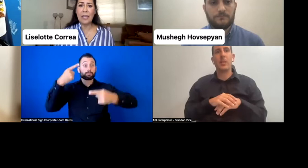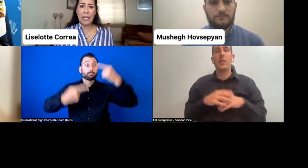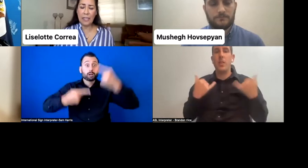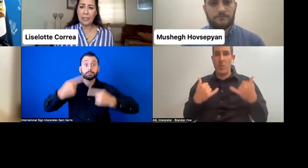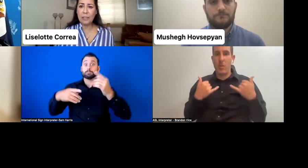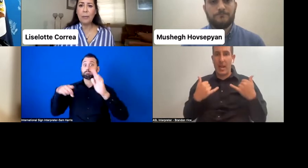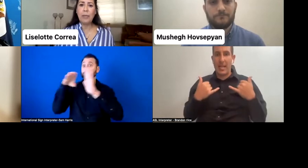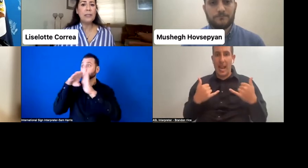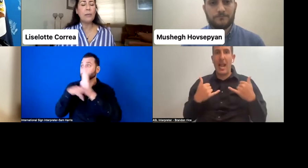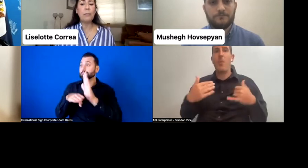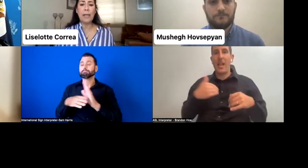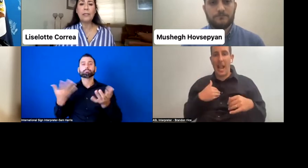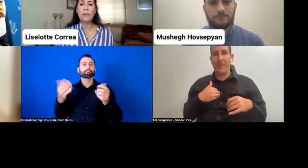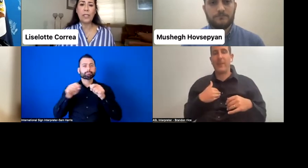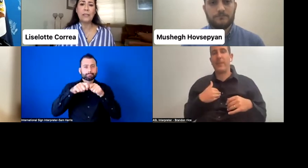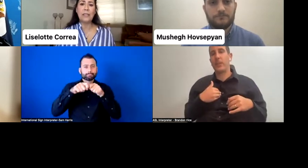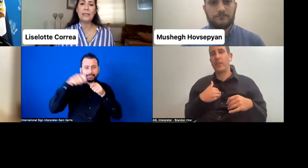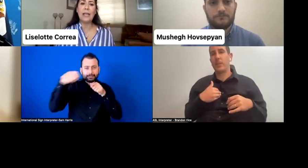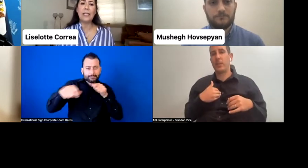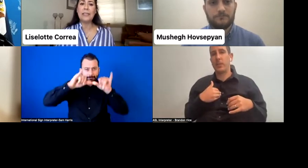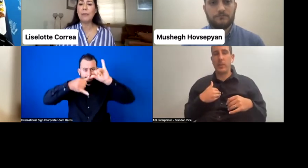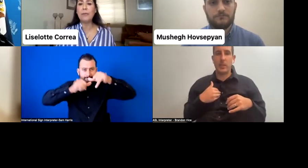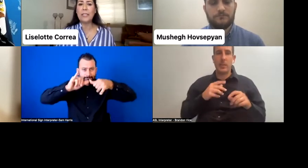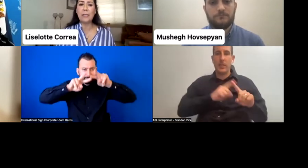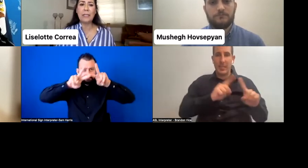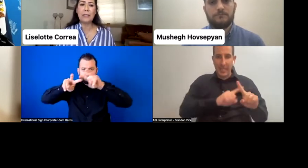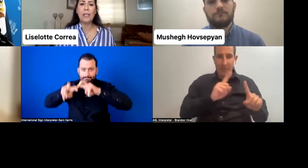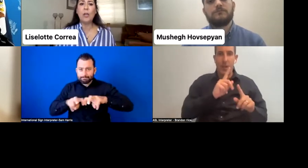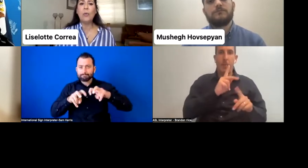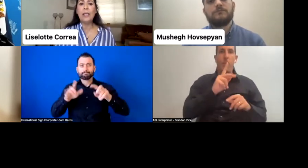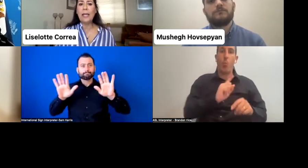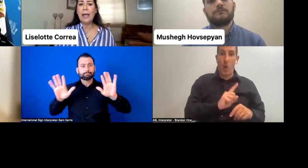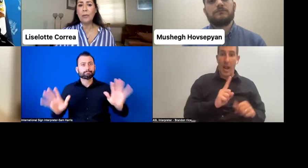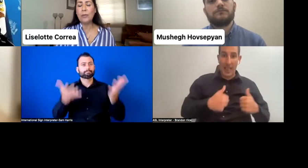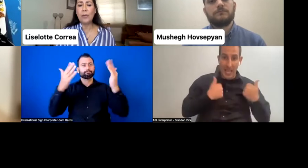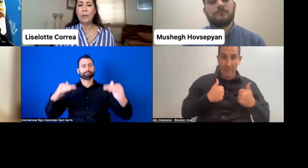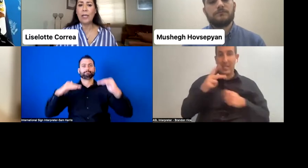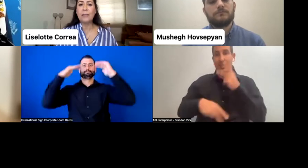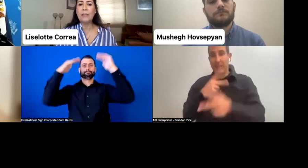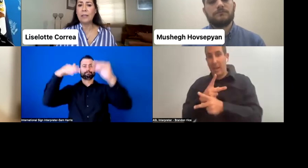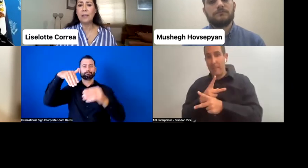age, place of residence, and type of disability will allow to recognize the target